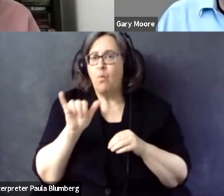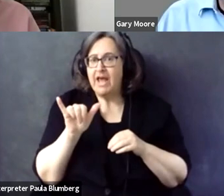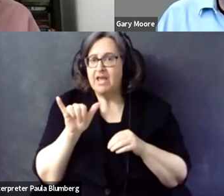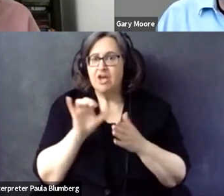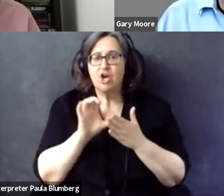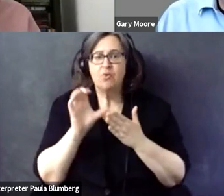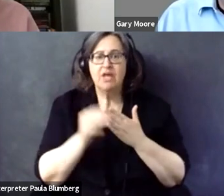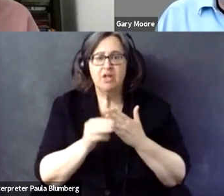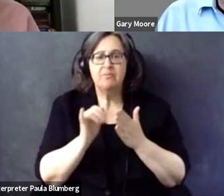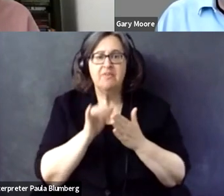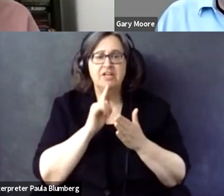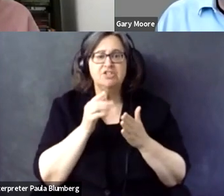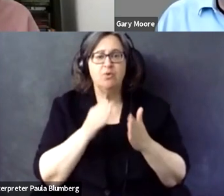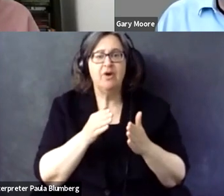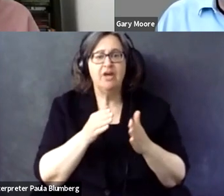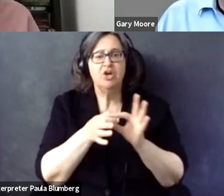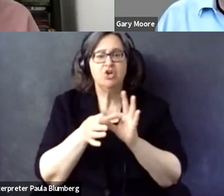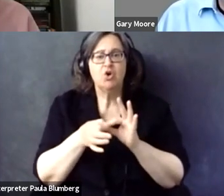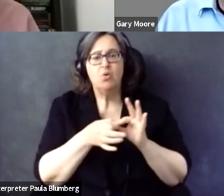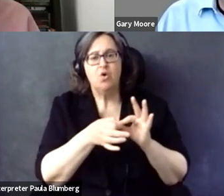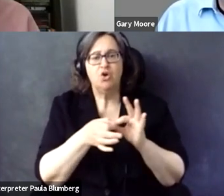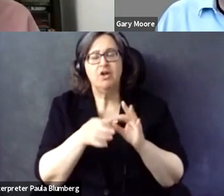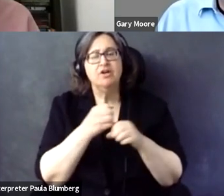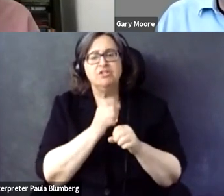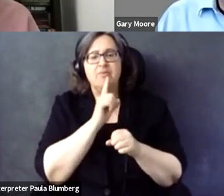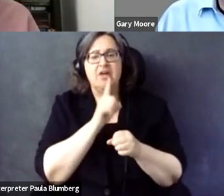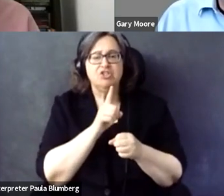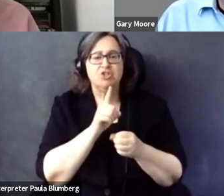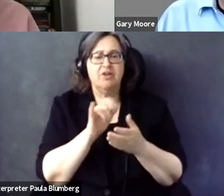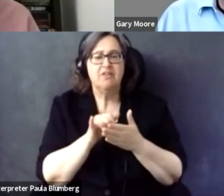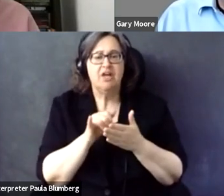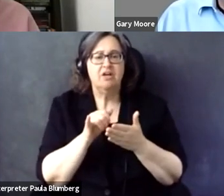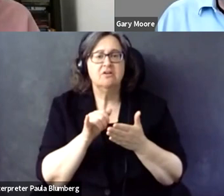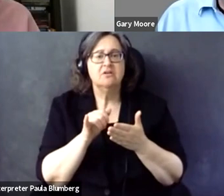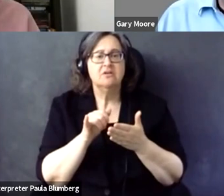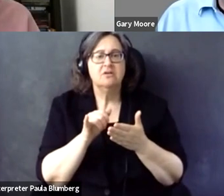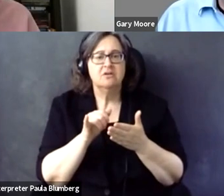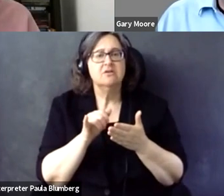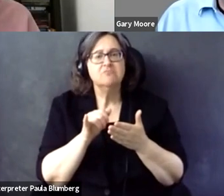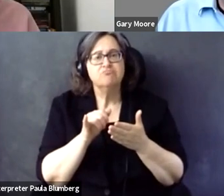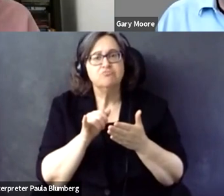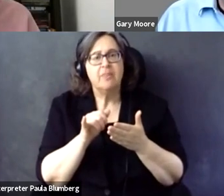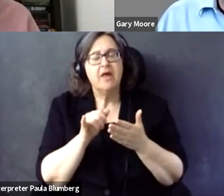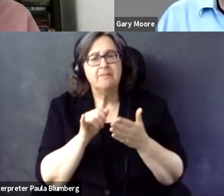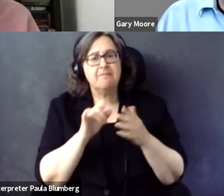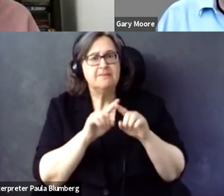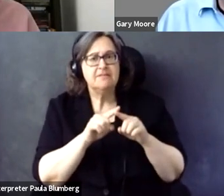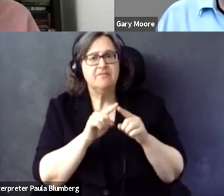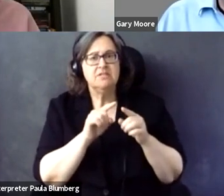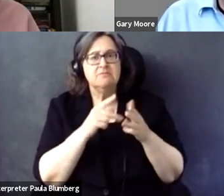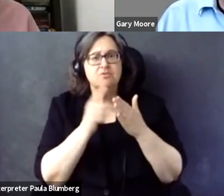fragmentation, we have certification that teach different things. So these way curricula is a way to hopefully try to